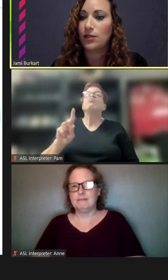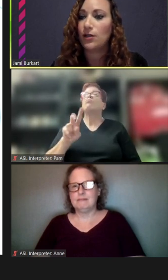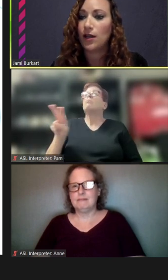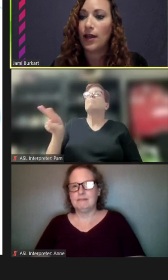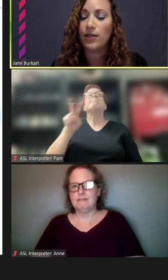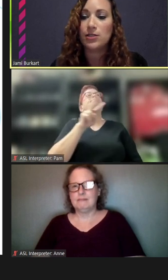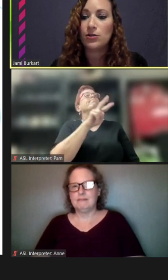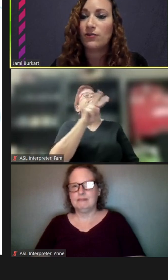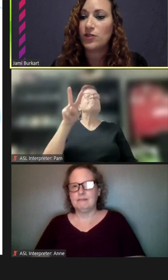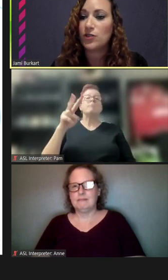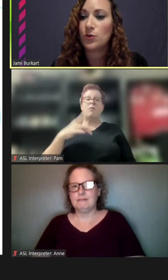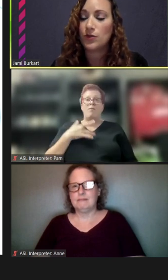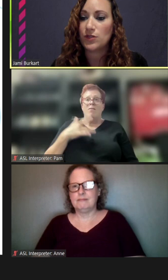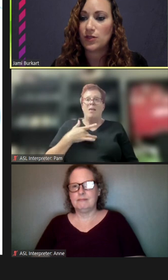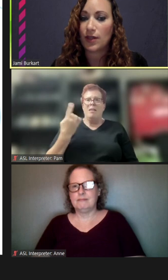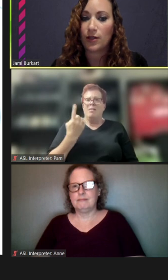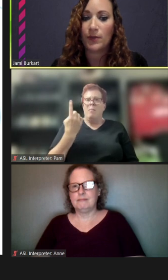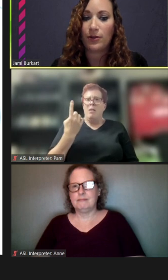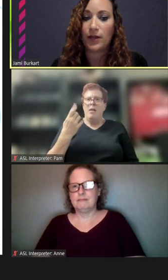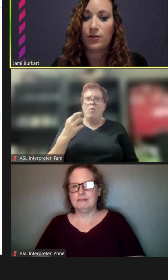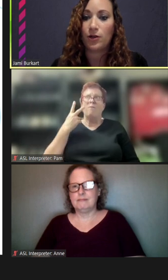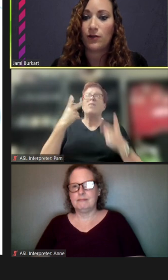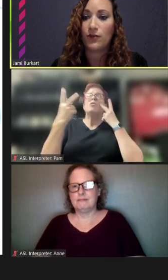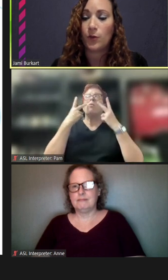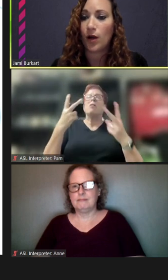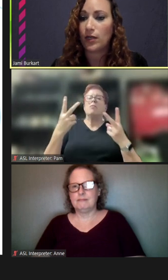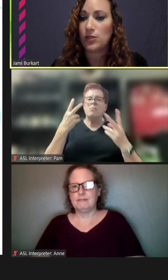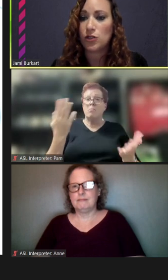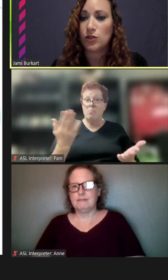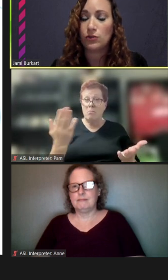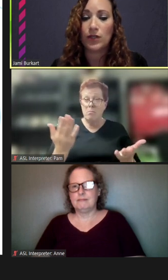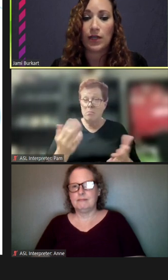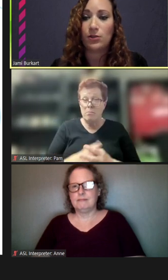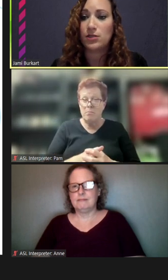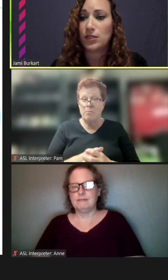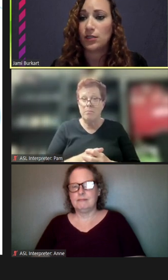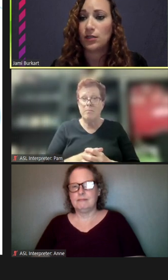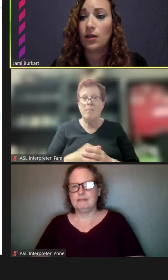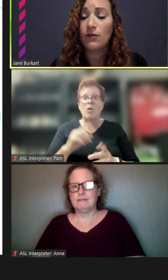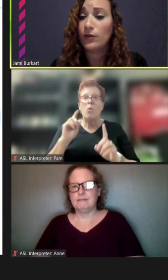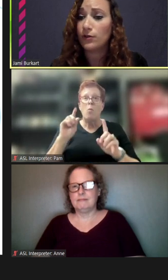Any sort of visuals that come out of that, or if you're walking to the Andersonville